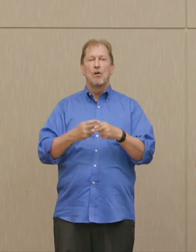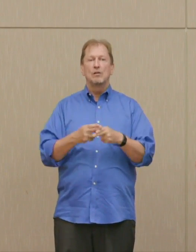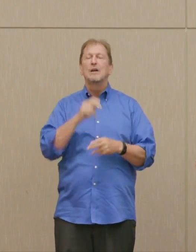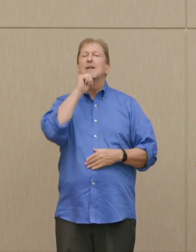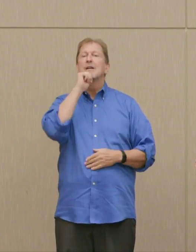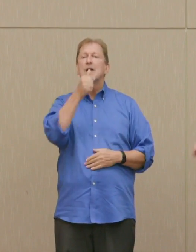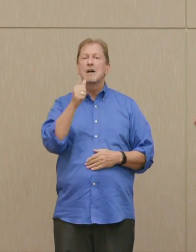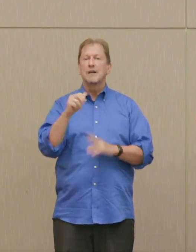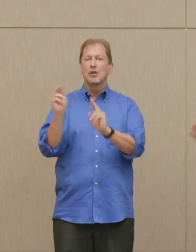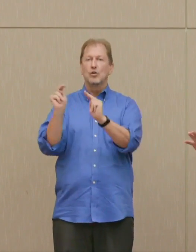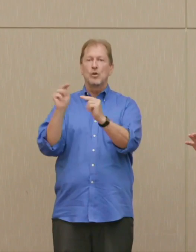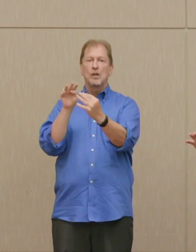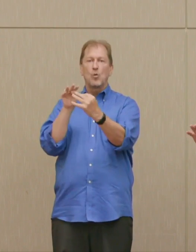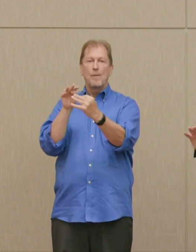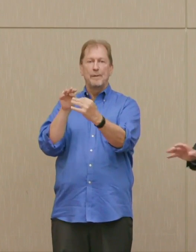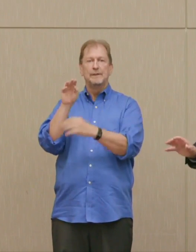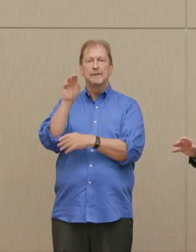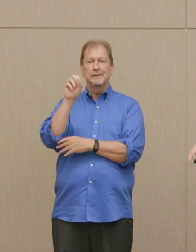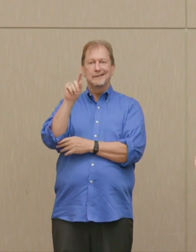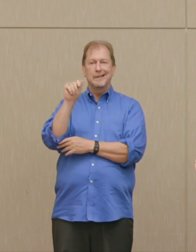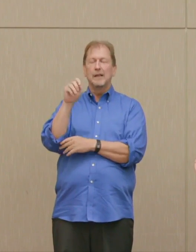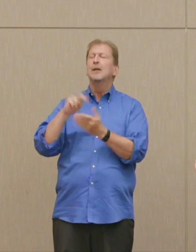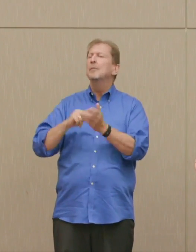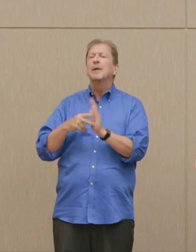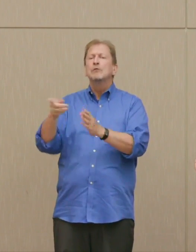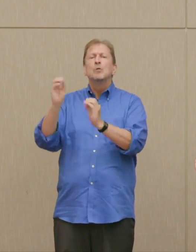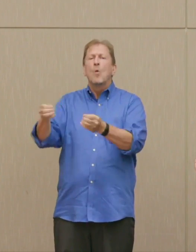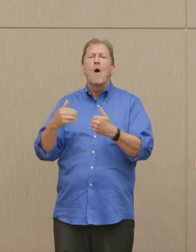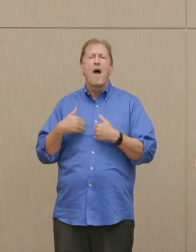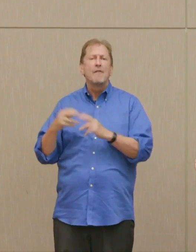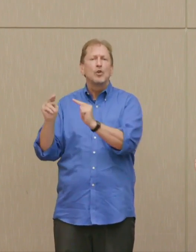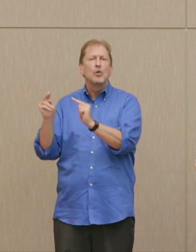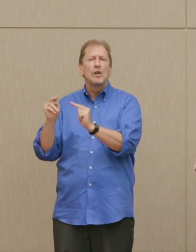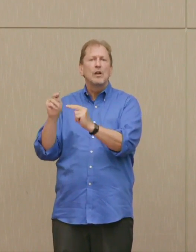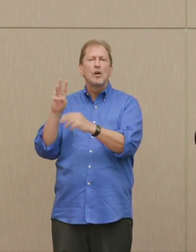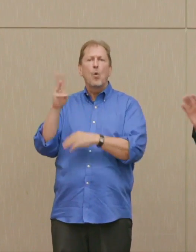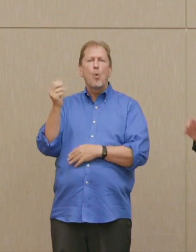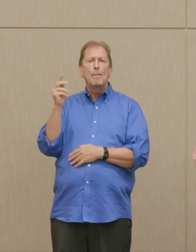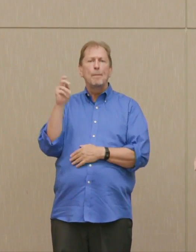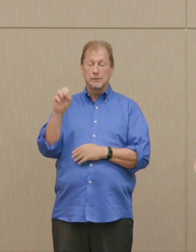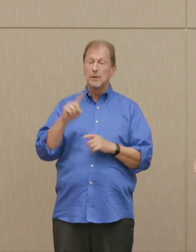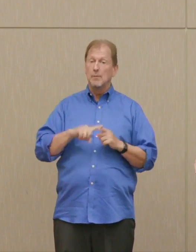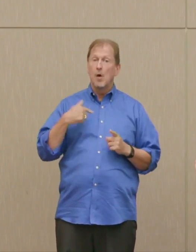There are nine nuclear weapon states that have nuclear weapons. The rest don't.